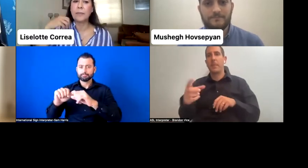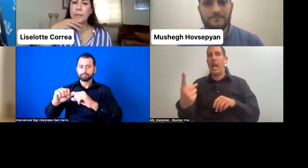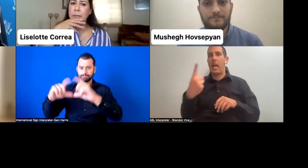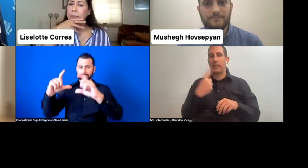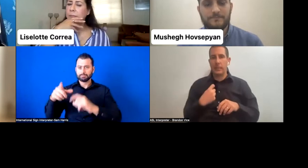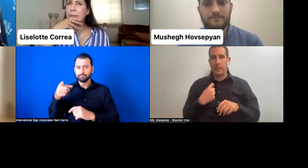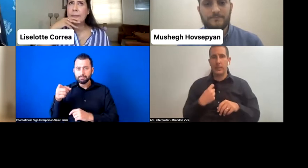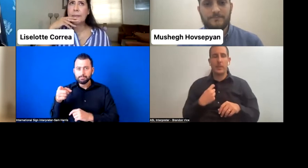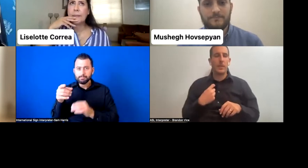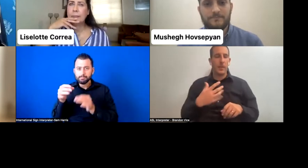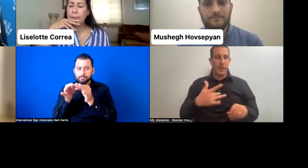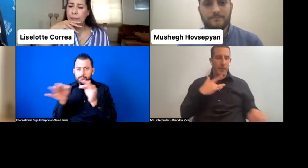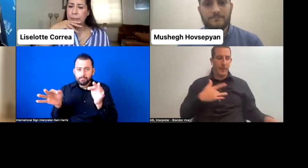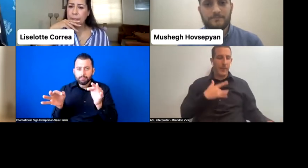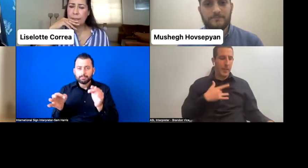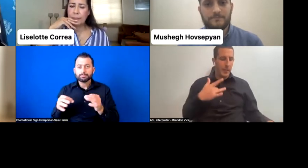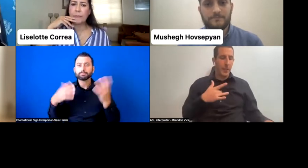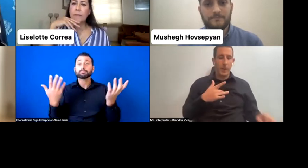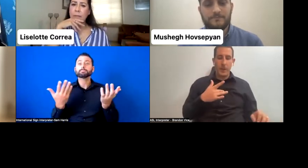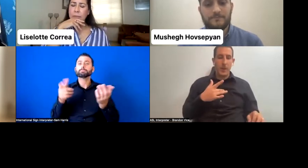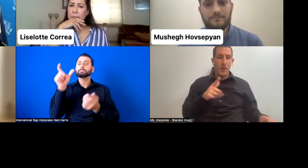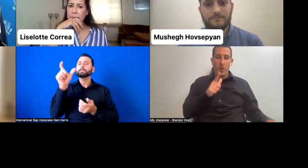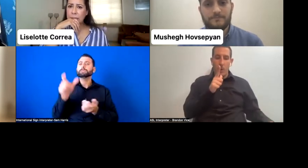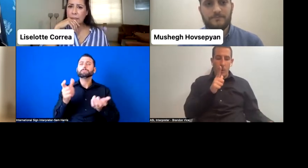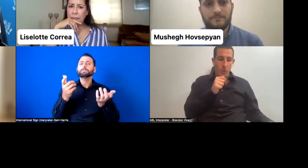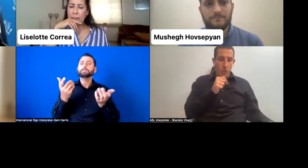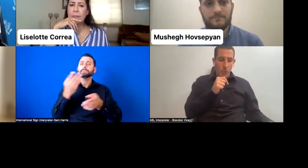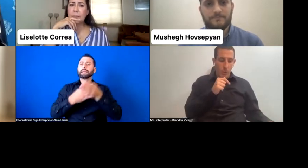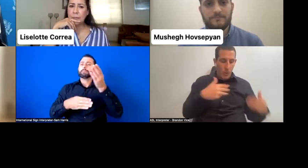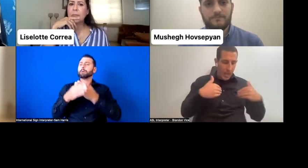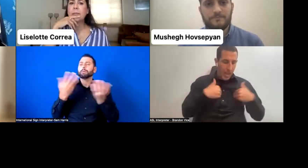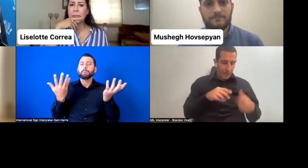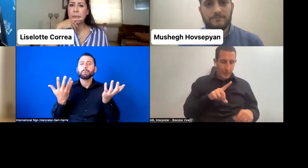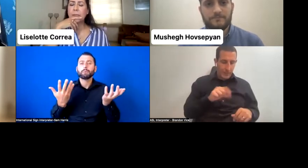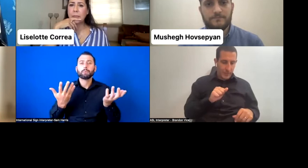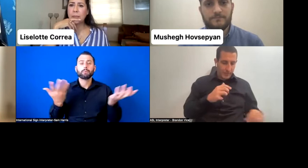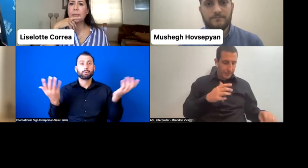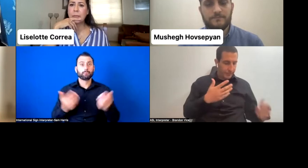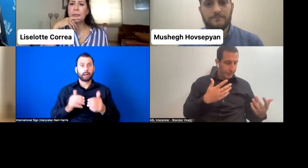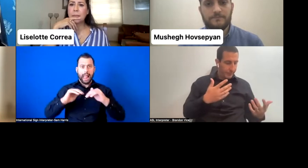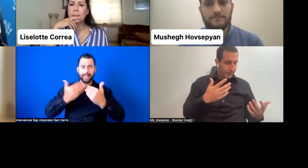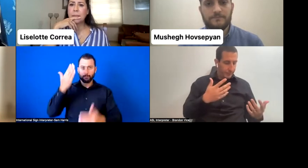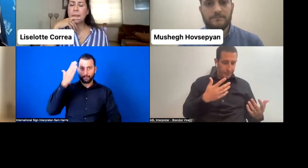are not well-educated enough about their rights and how to vote." Education for people